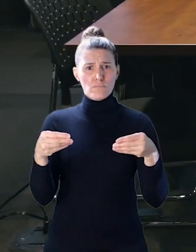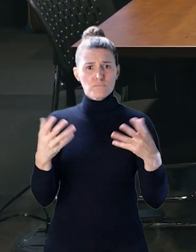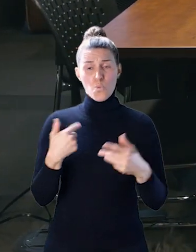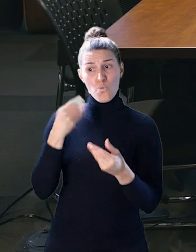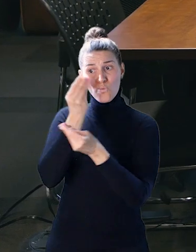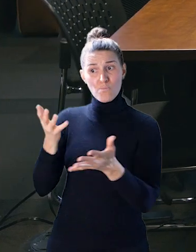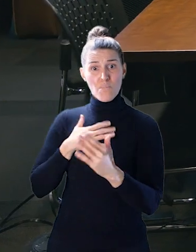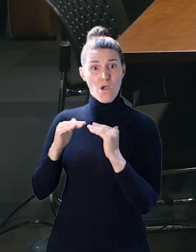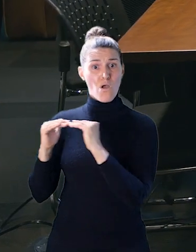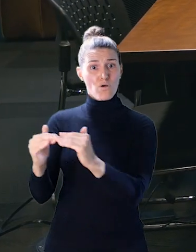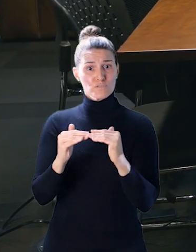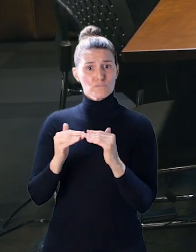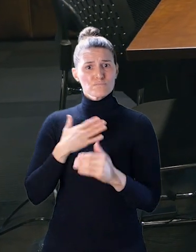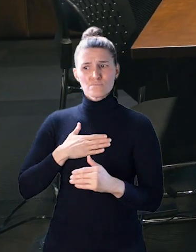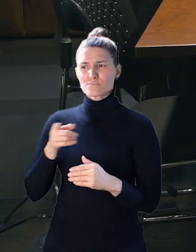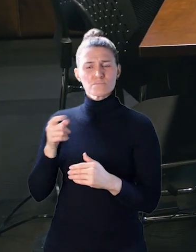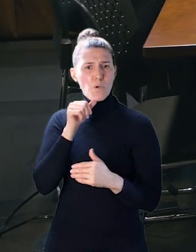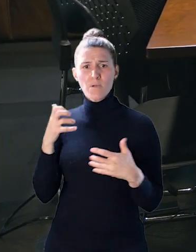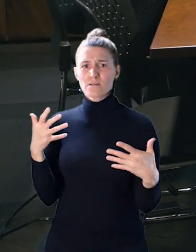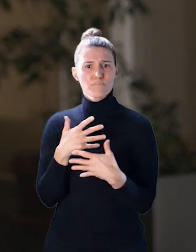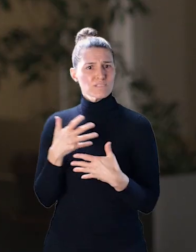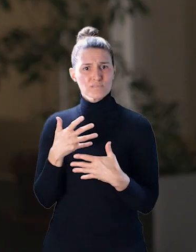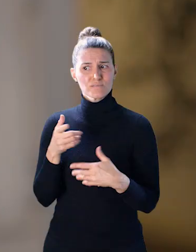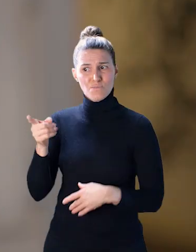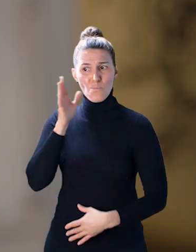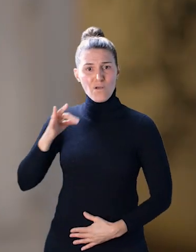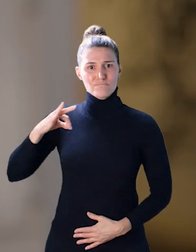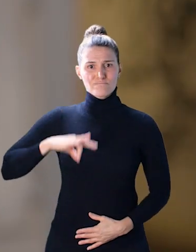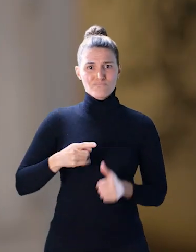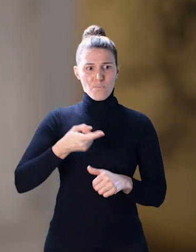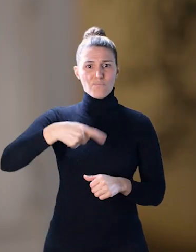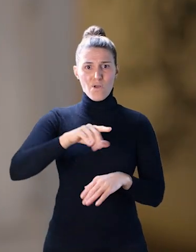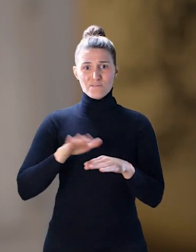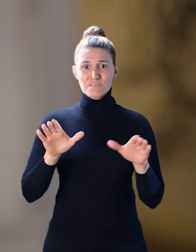my colleagues who are intimidated, don't be afraid, and you're going to benefit from having them on your team.